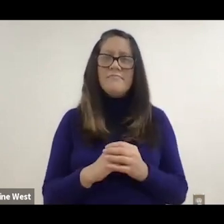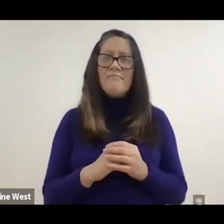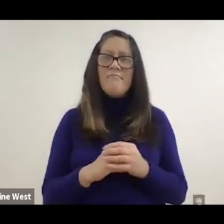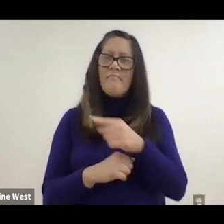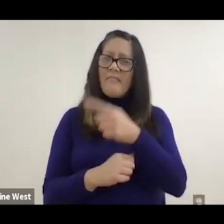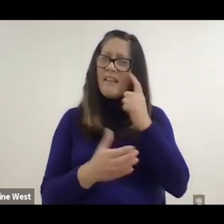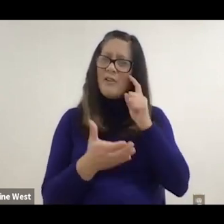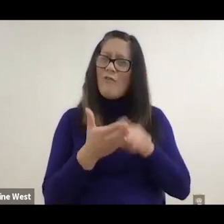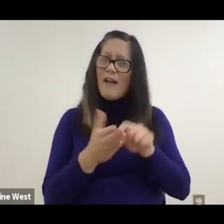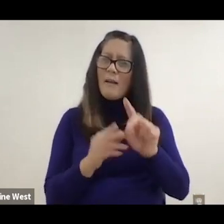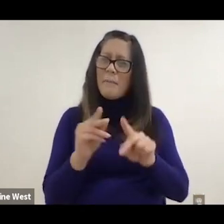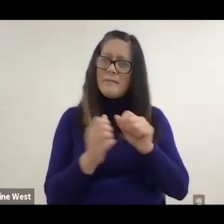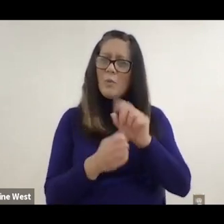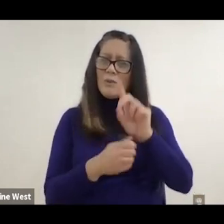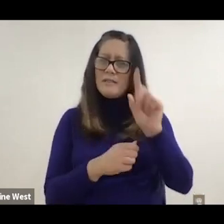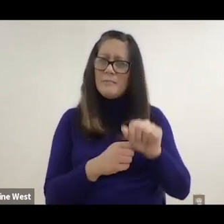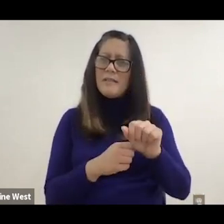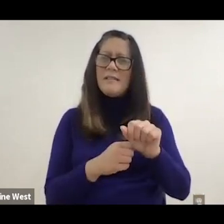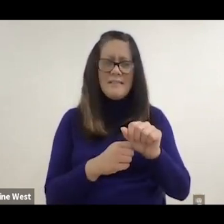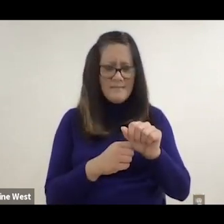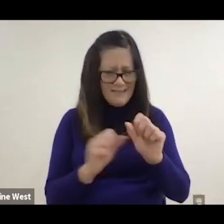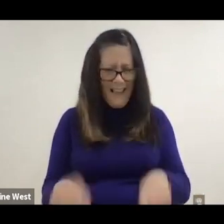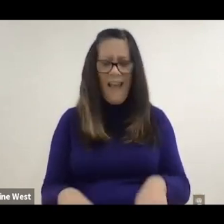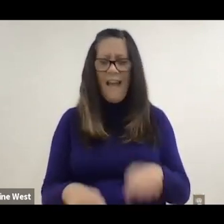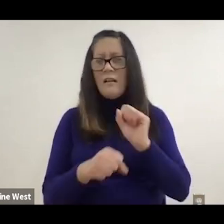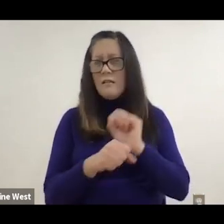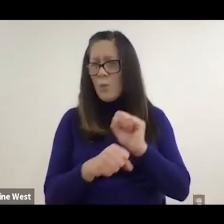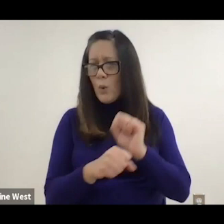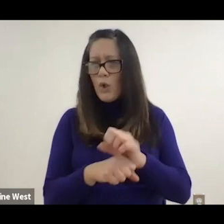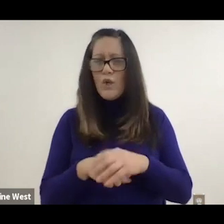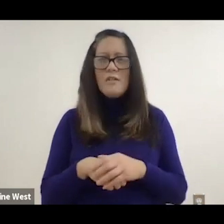could contribute gainfully to employment and he worked diligently